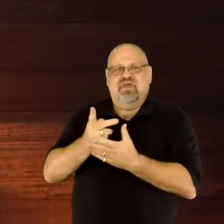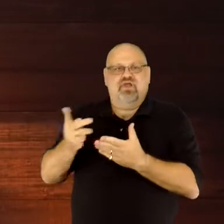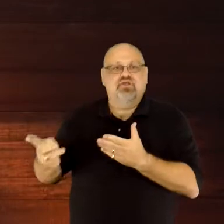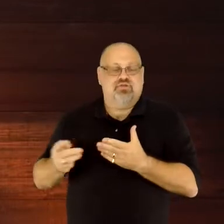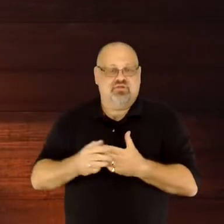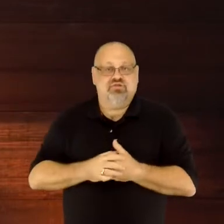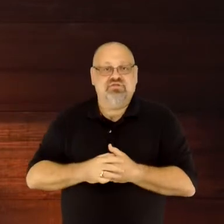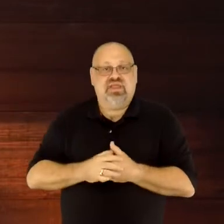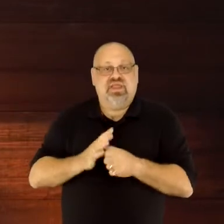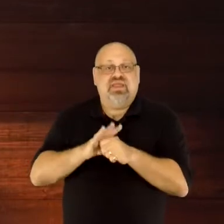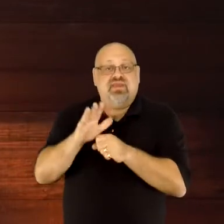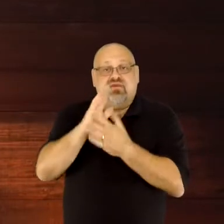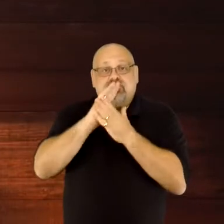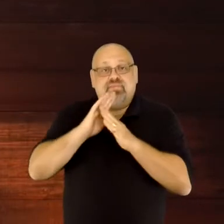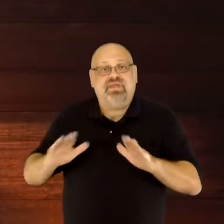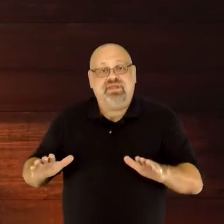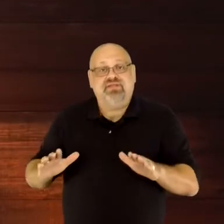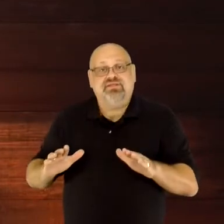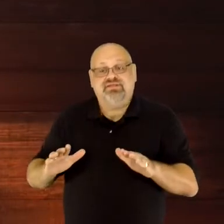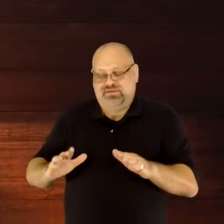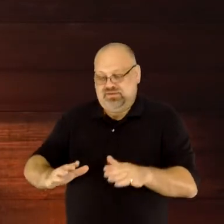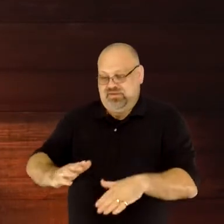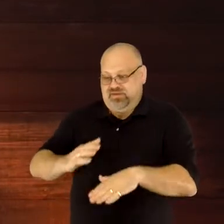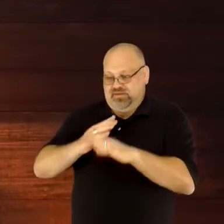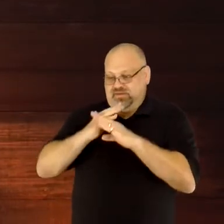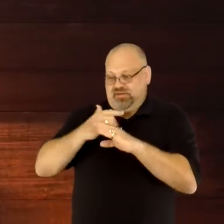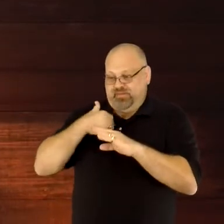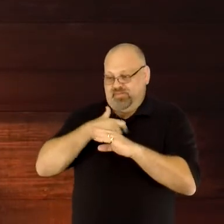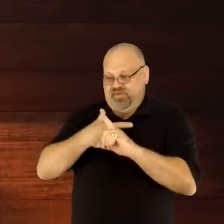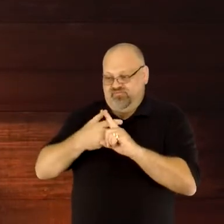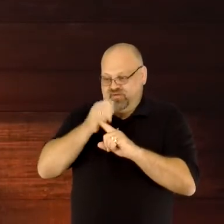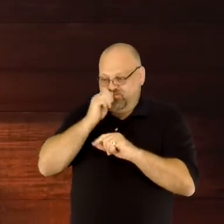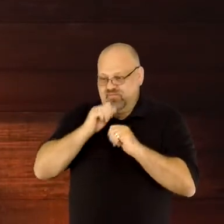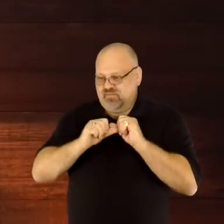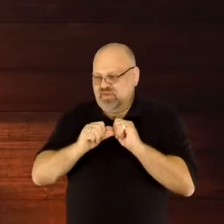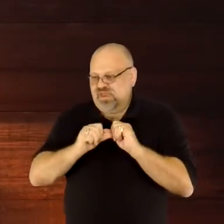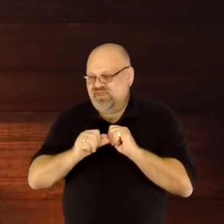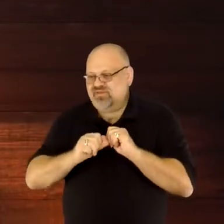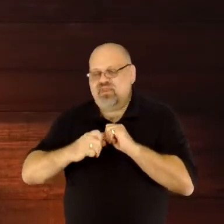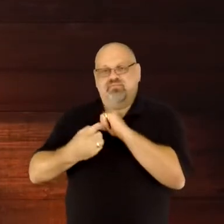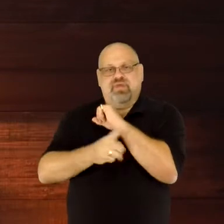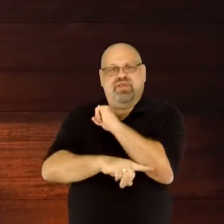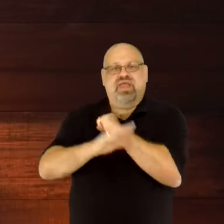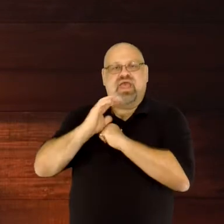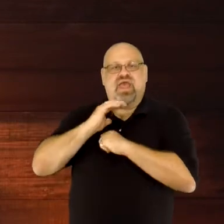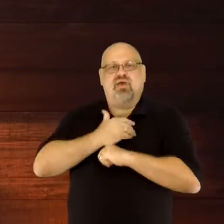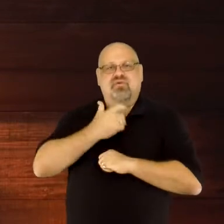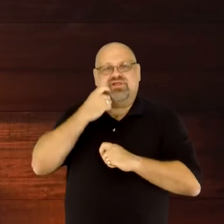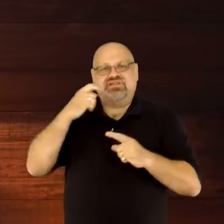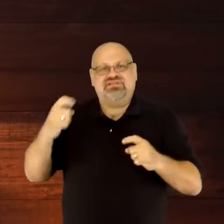keep us from enduring the punishment that our sin deserves because of His great love for us.